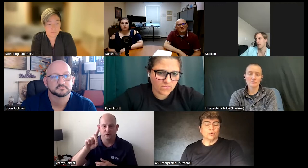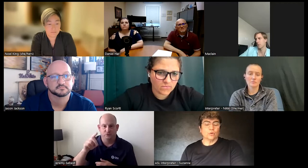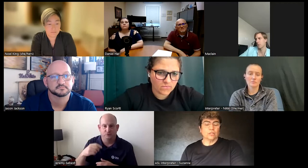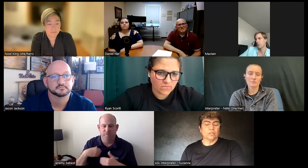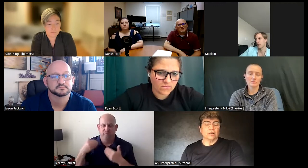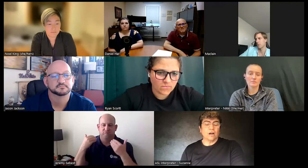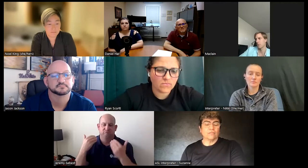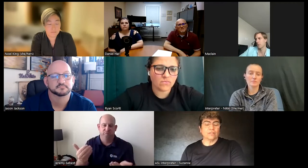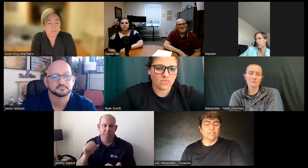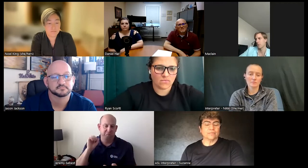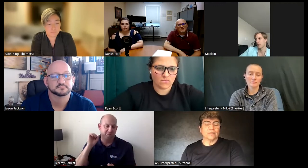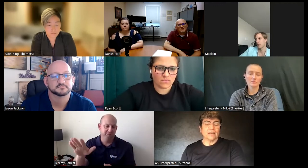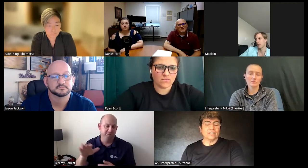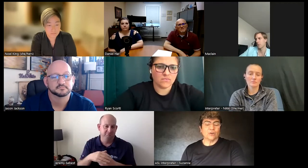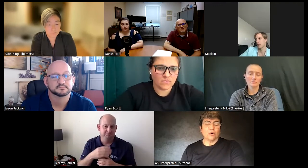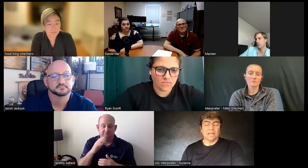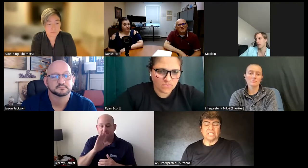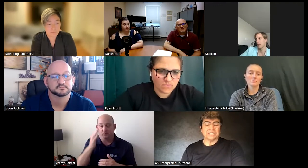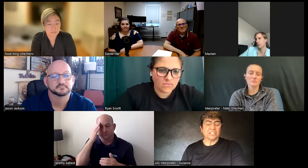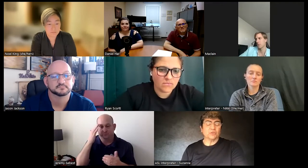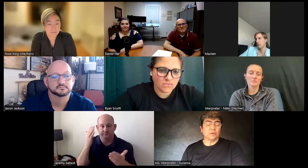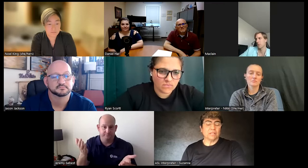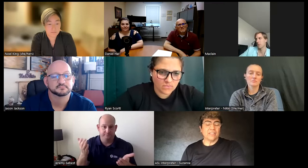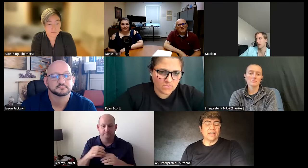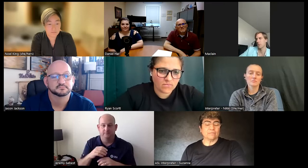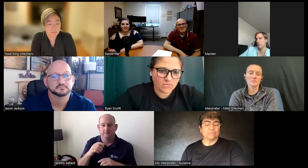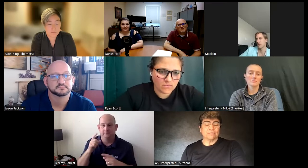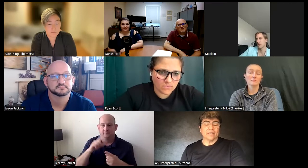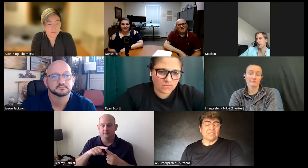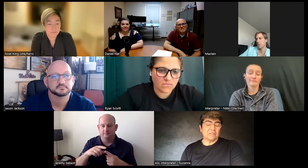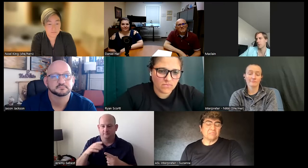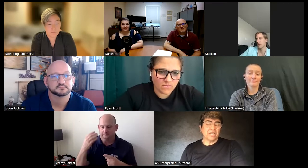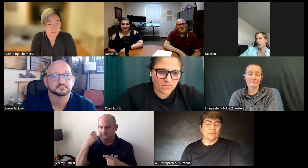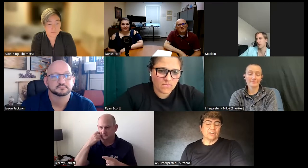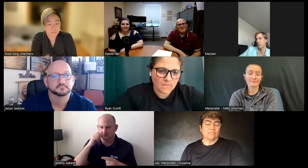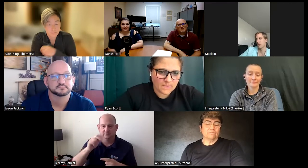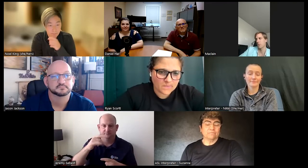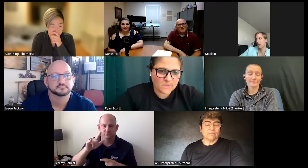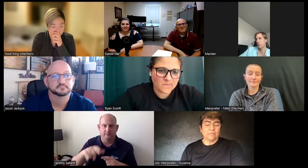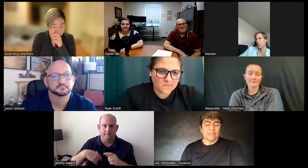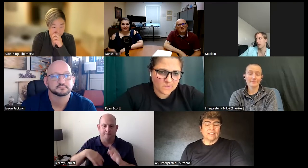school Harvard and so I decided to apply there I thought you never know